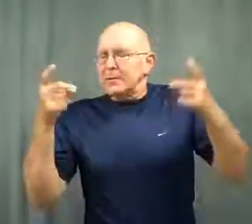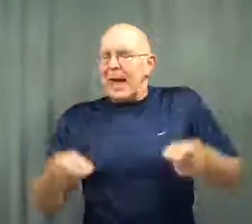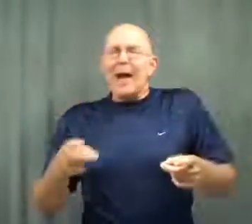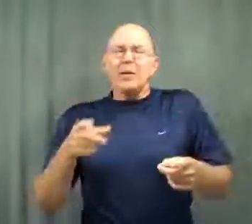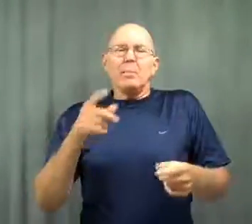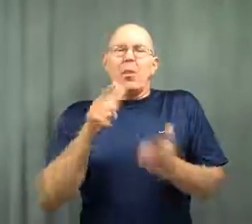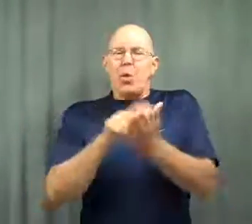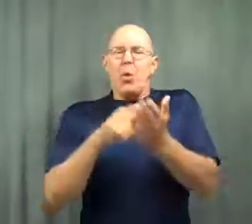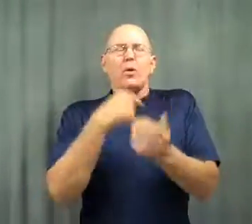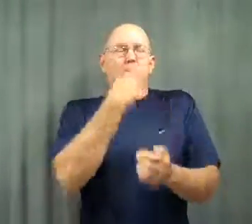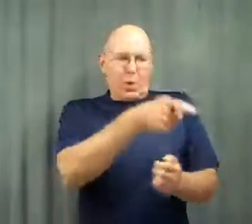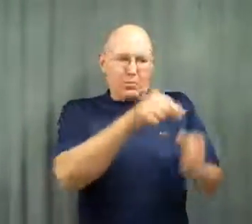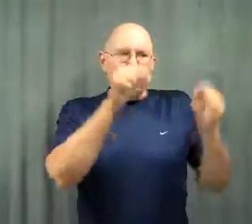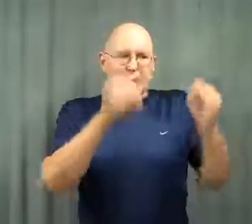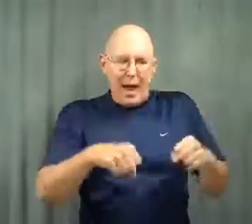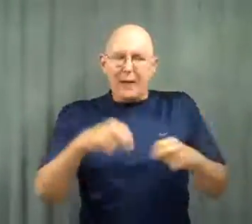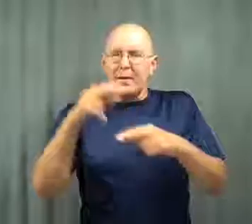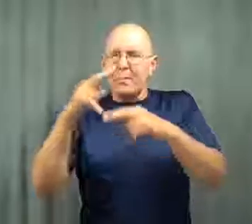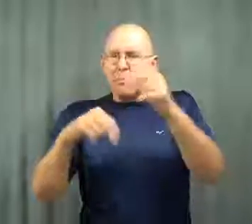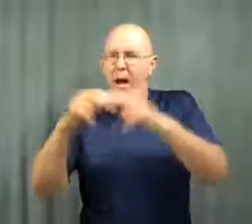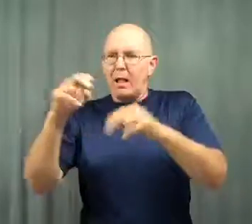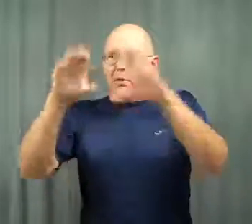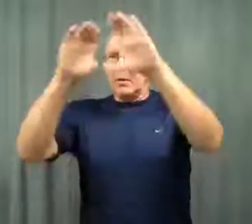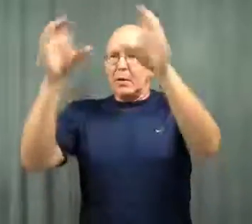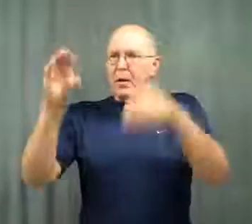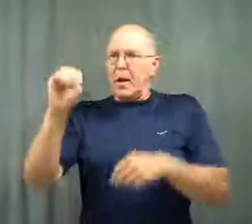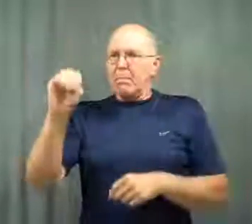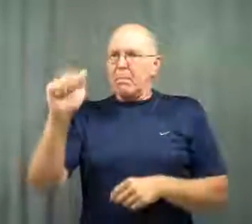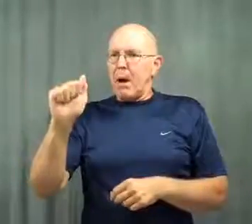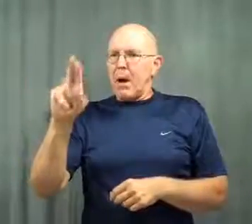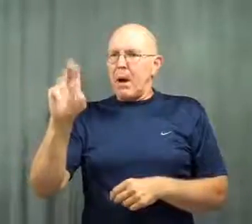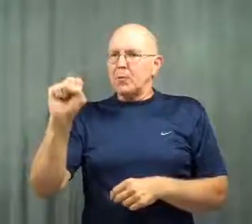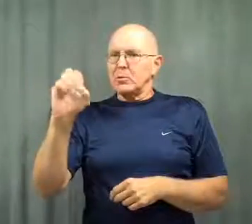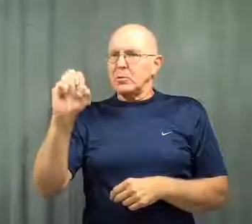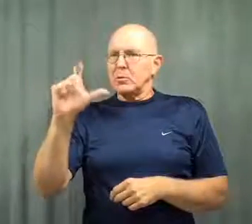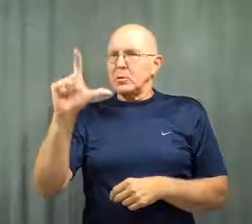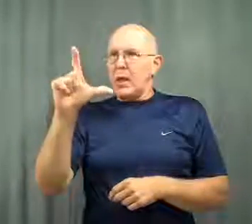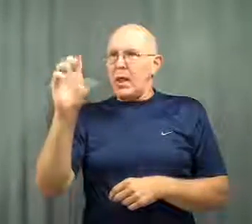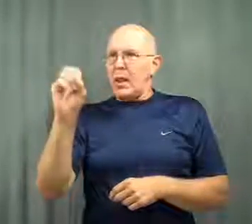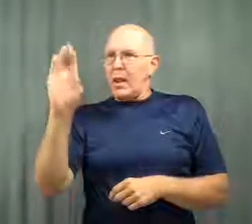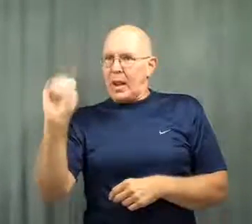So it was decided, and the lawyer told her she could build a mausoleum,